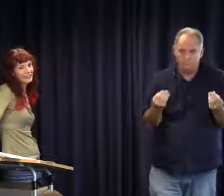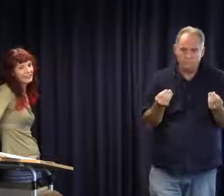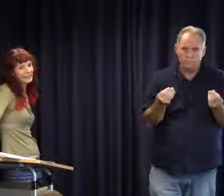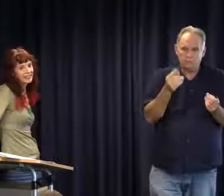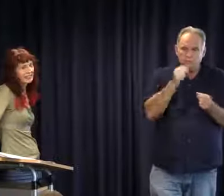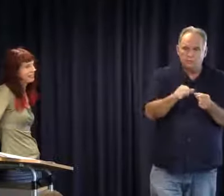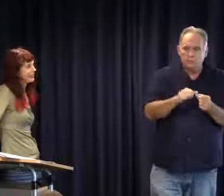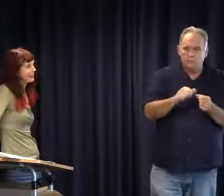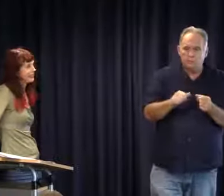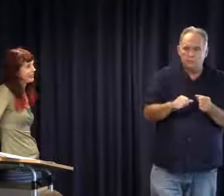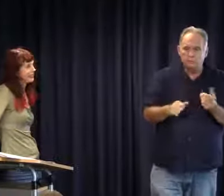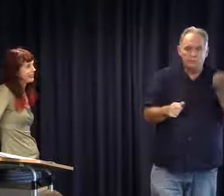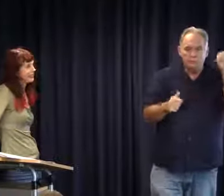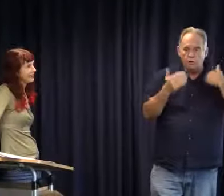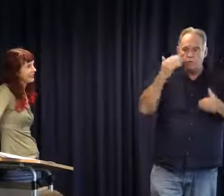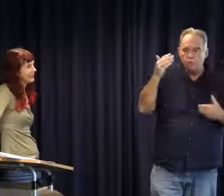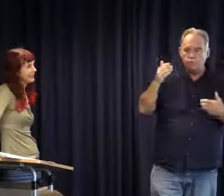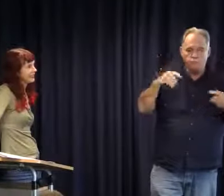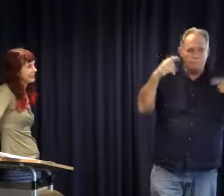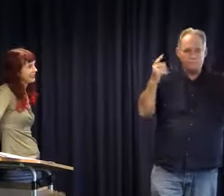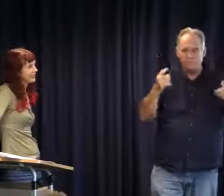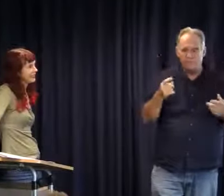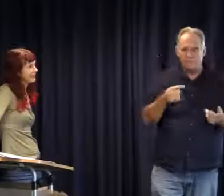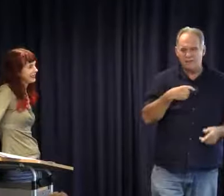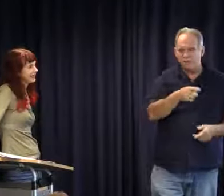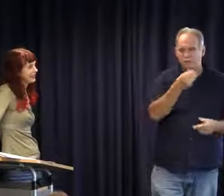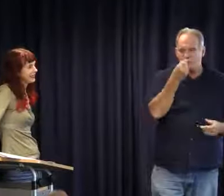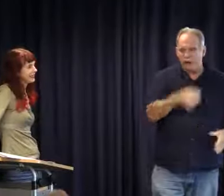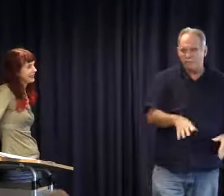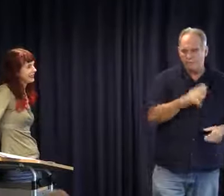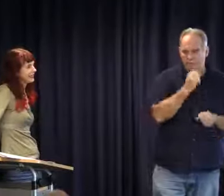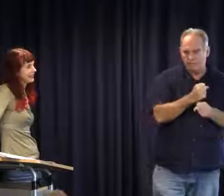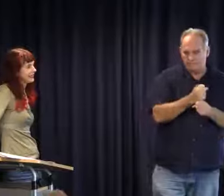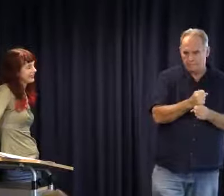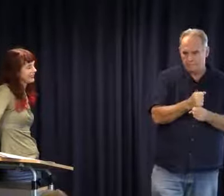government attending this forum? Surely they should know better. I have heard all this